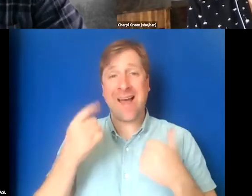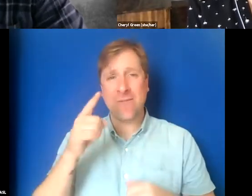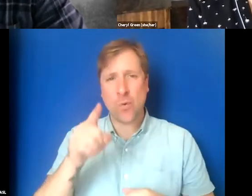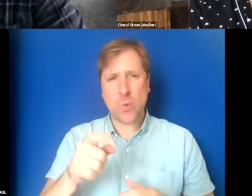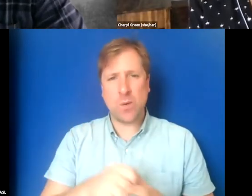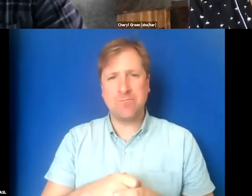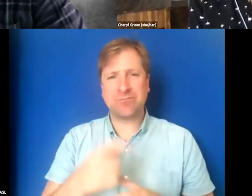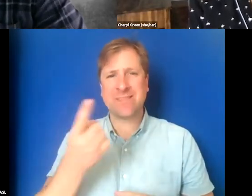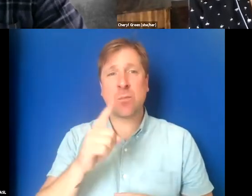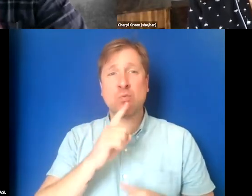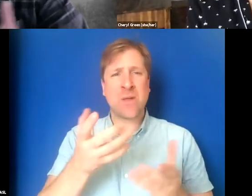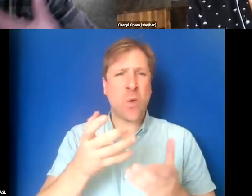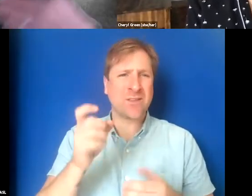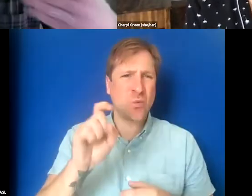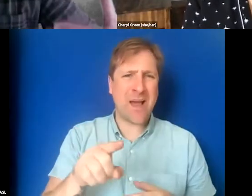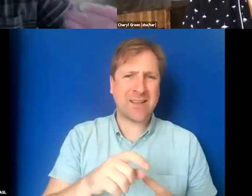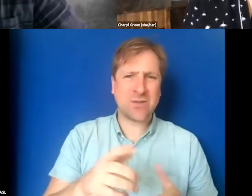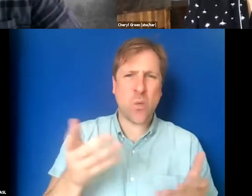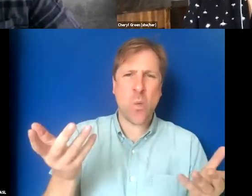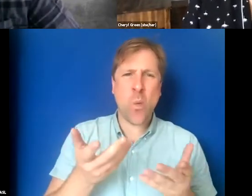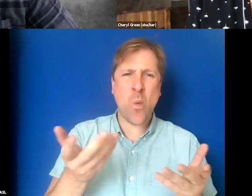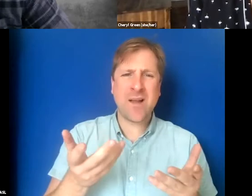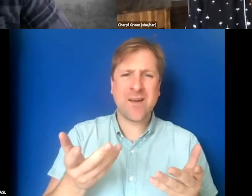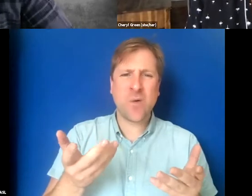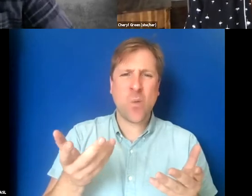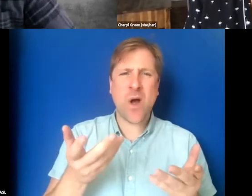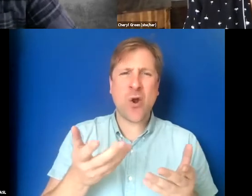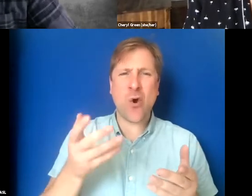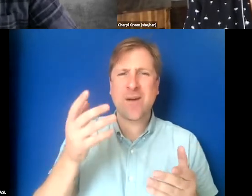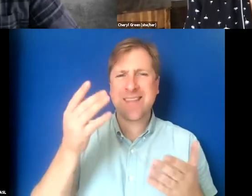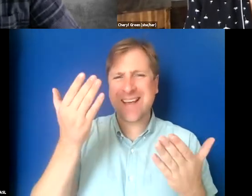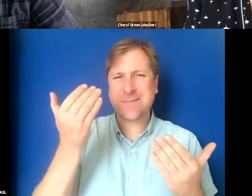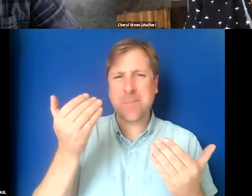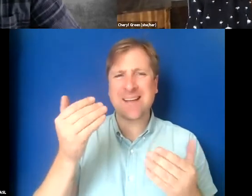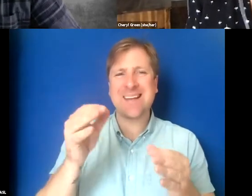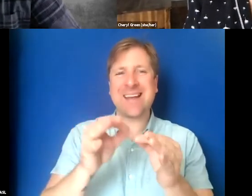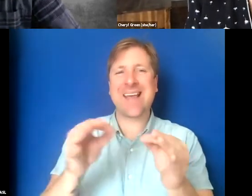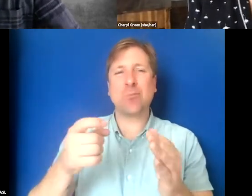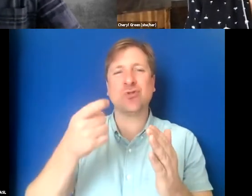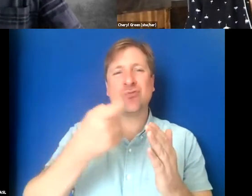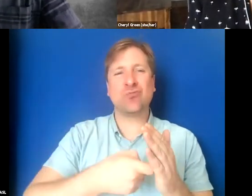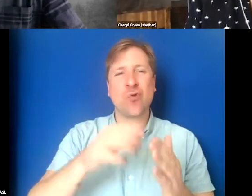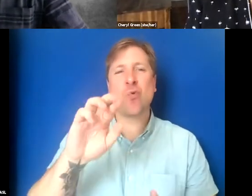Someone really wants to ask you, what are the expected caption rates and